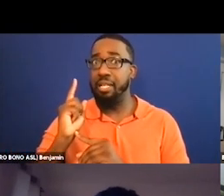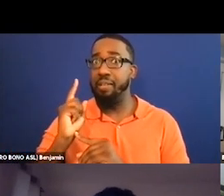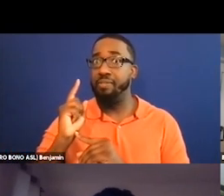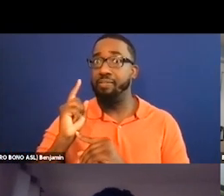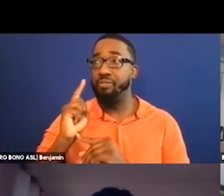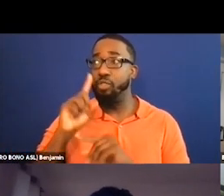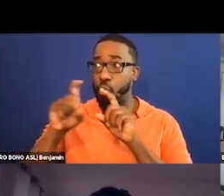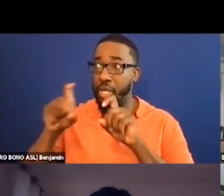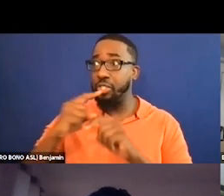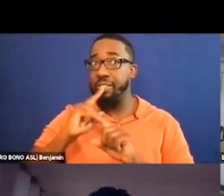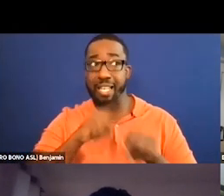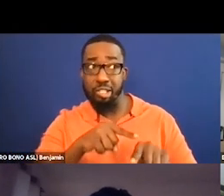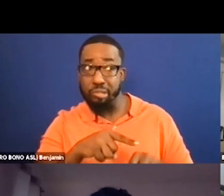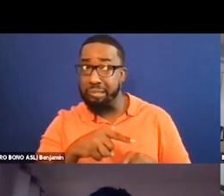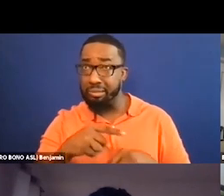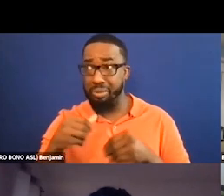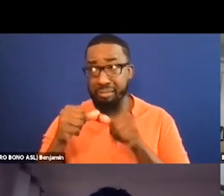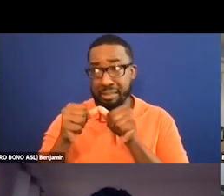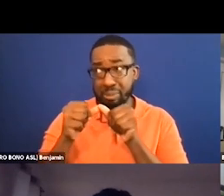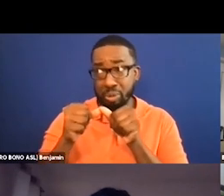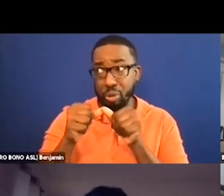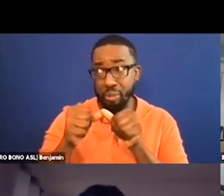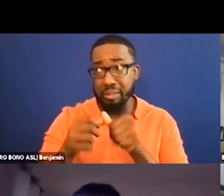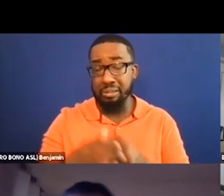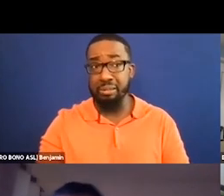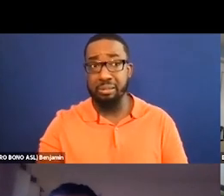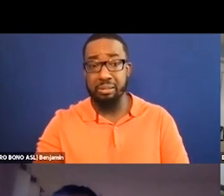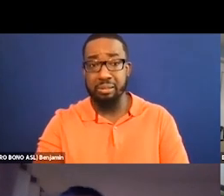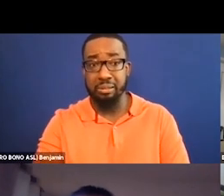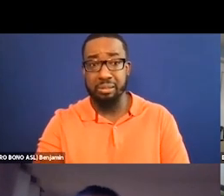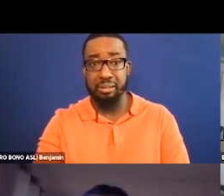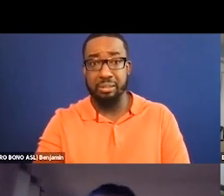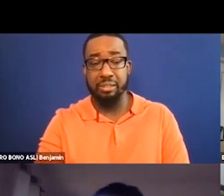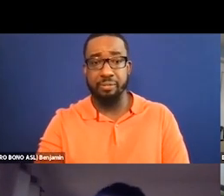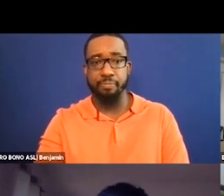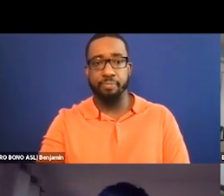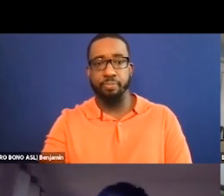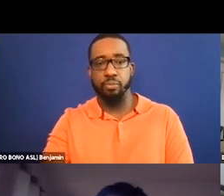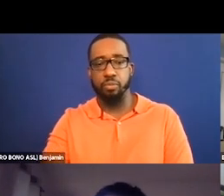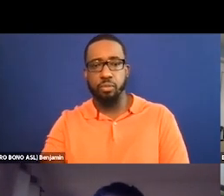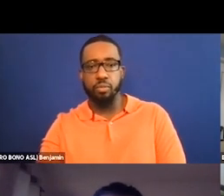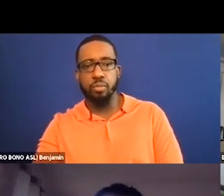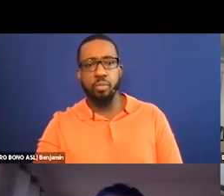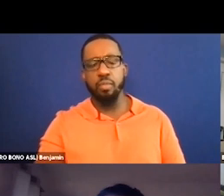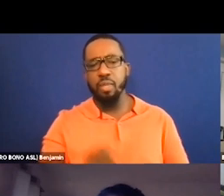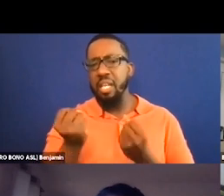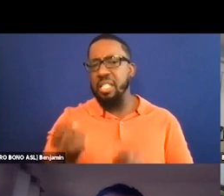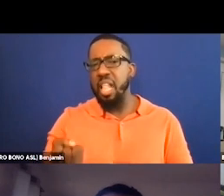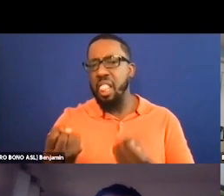So is it cool if I keep on going? There's a lot of questions in the chat about resources,